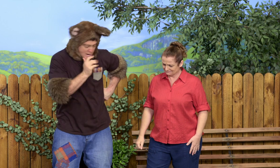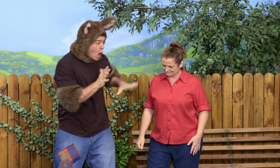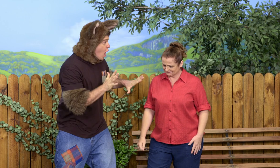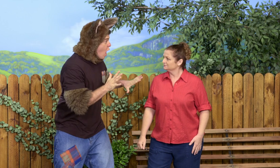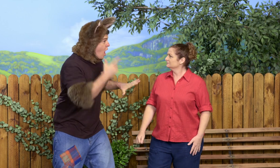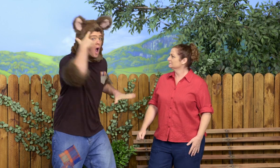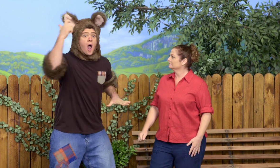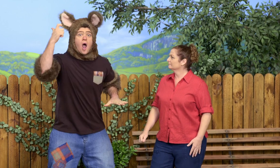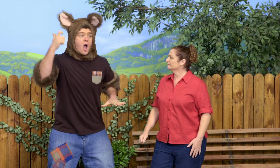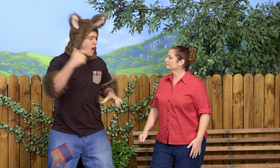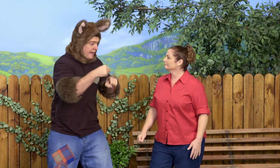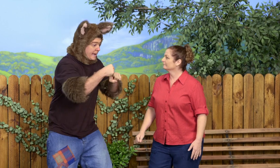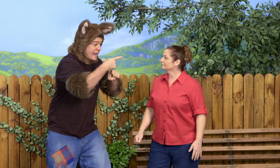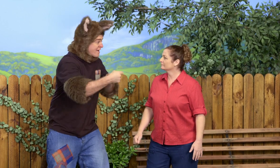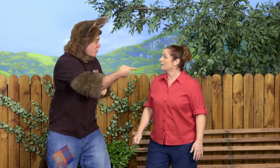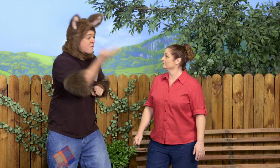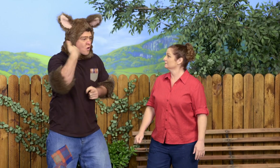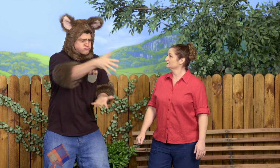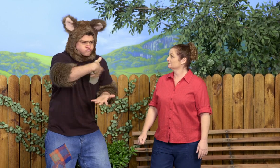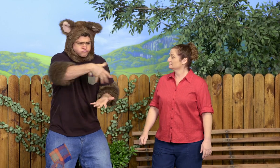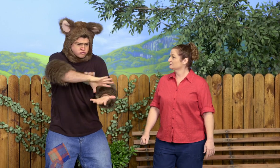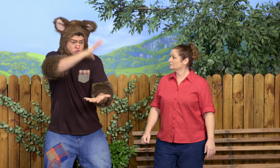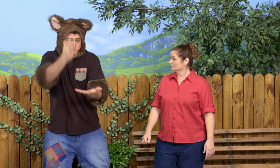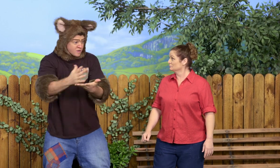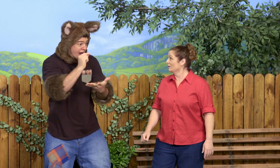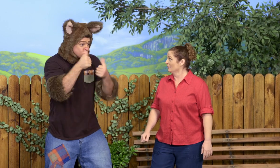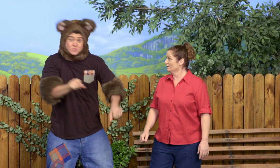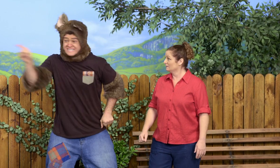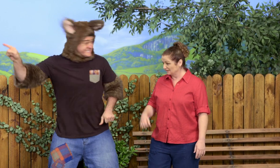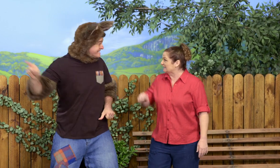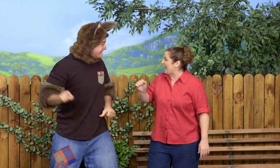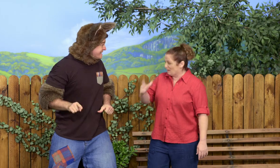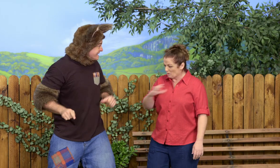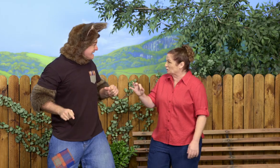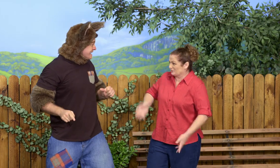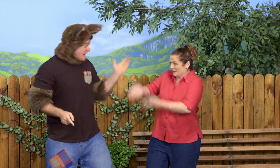(GASPS) I know! We could use the leaves you raked up. Why not? Let's go.